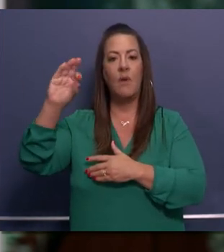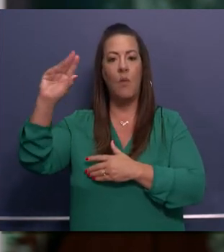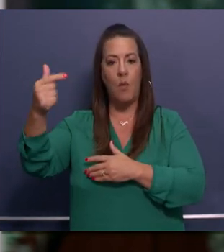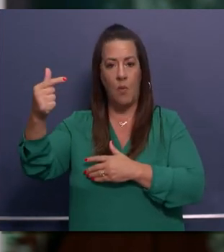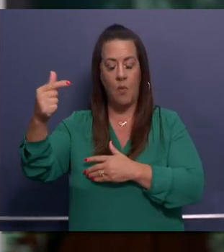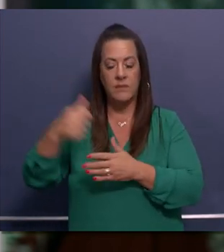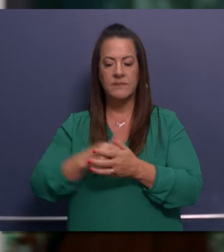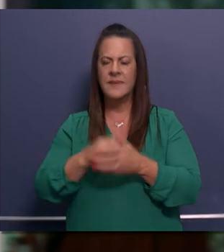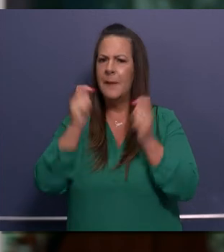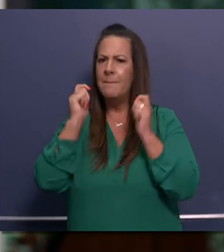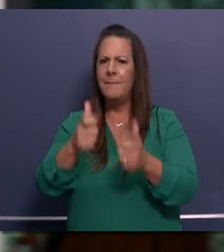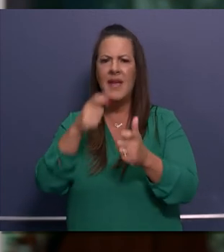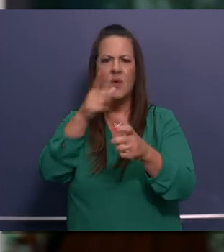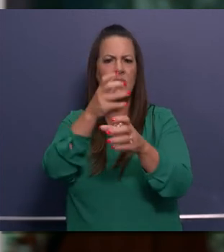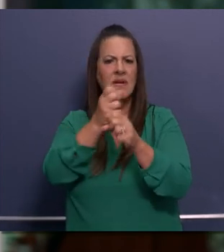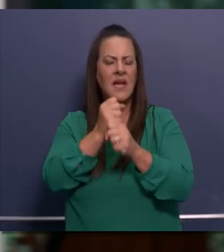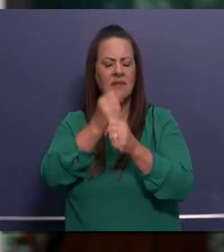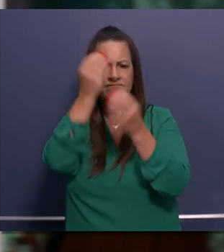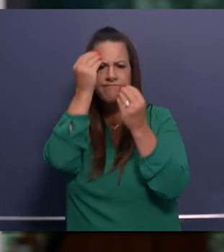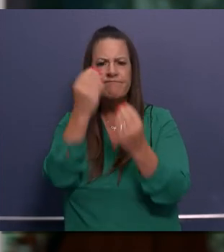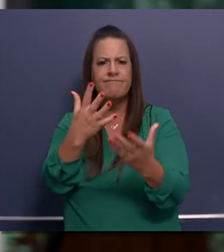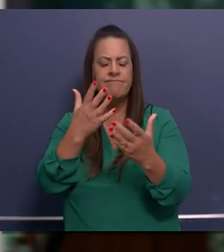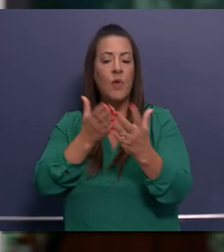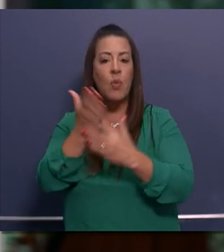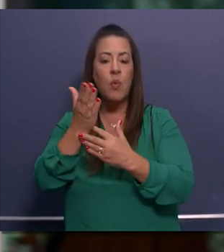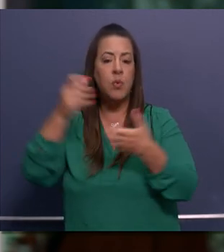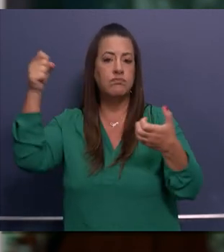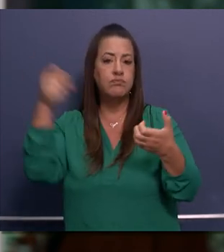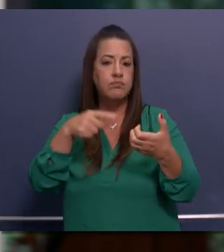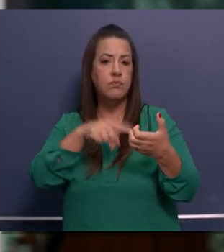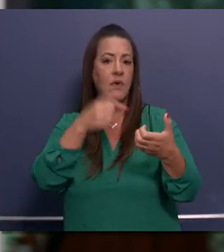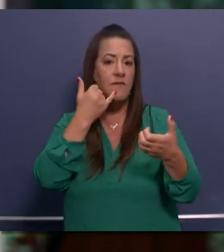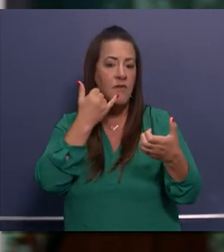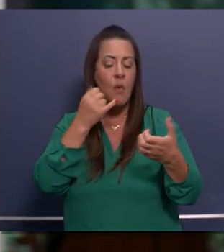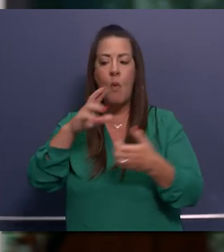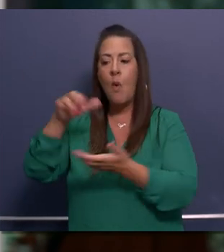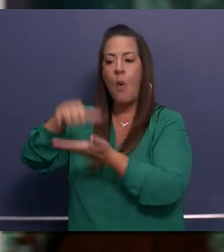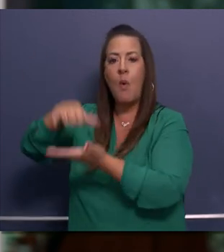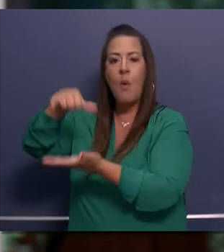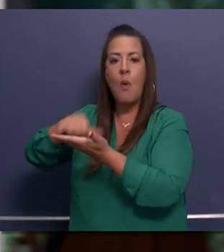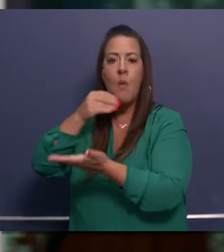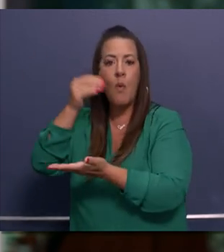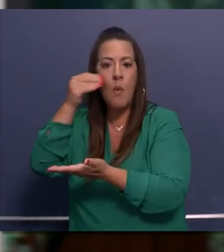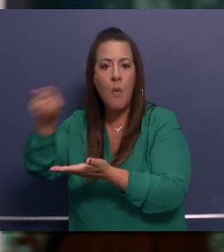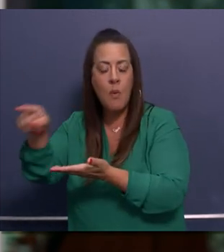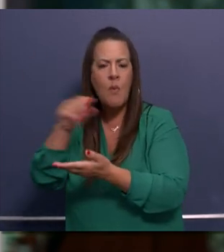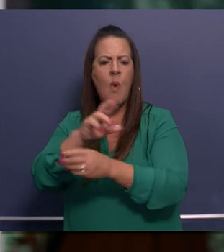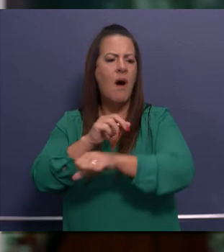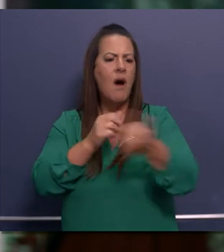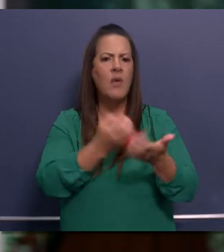Get immediate notification on your phone, landline or other mobile devices for when threats in your